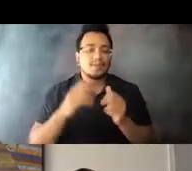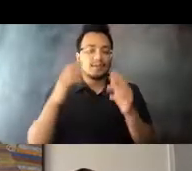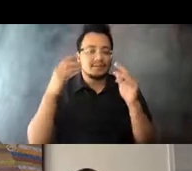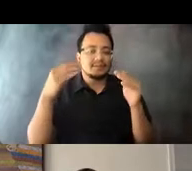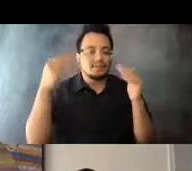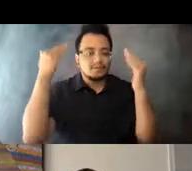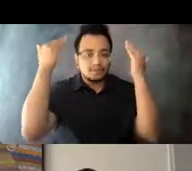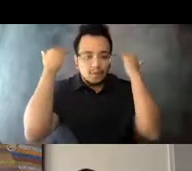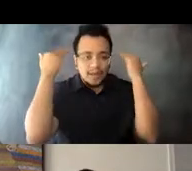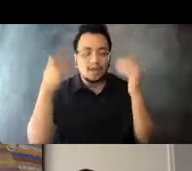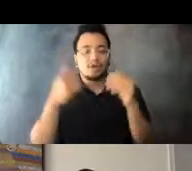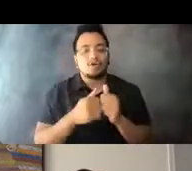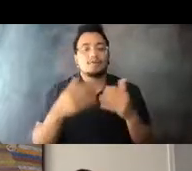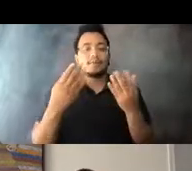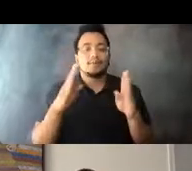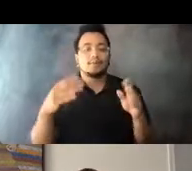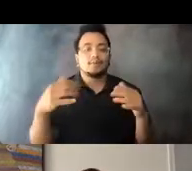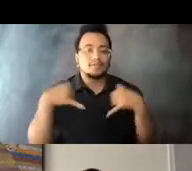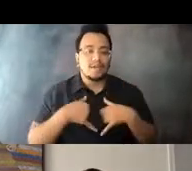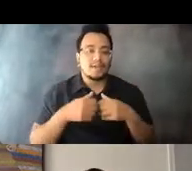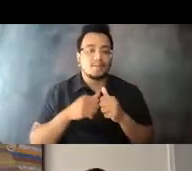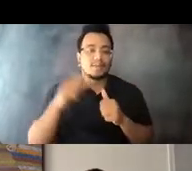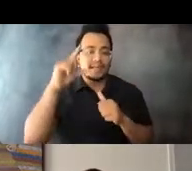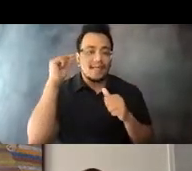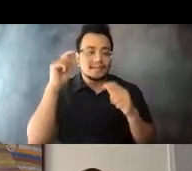15:06:15 There's a white wall and the corner of a painting behind me.